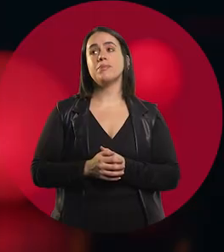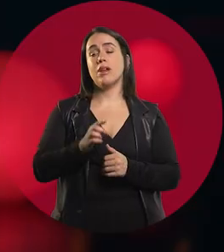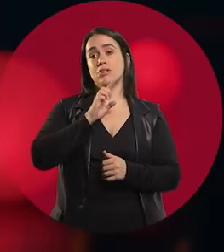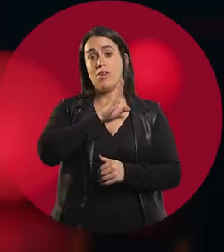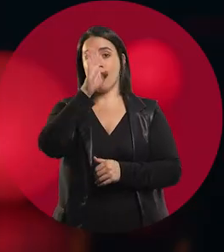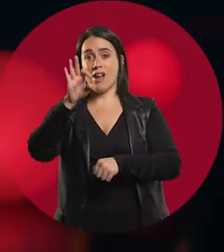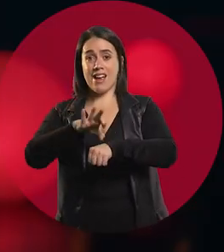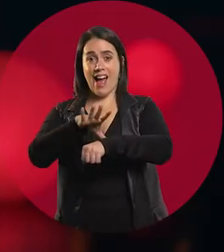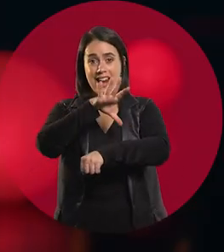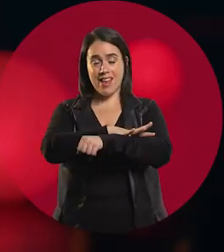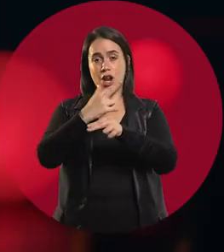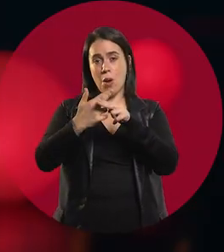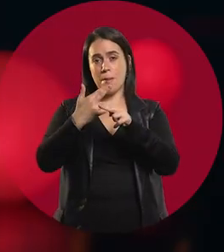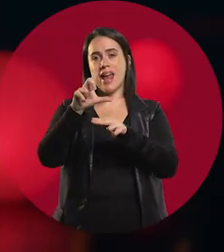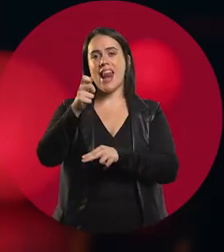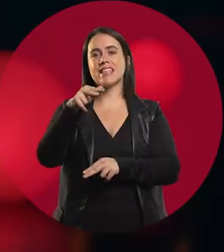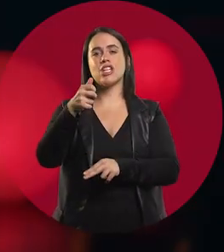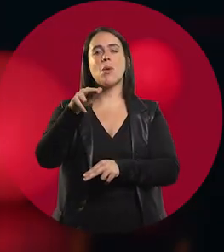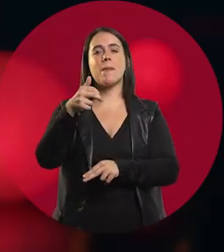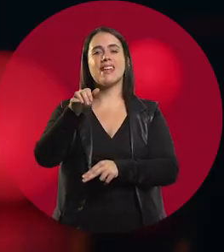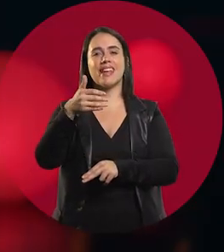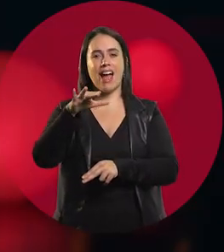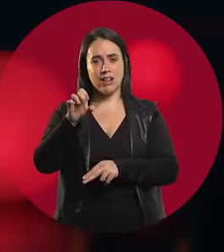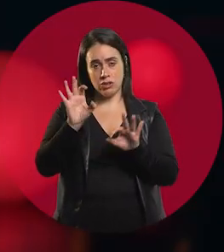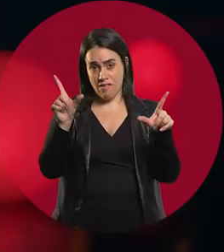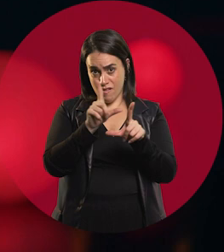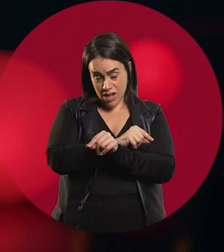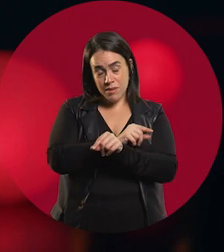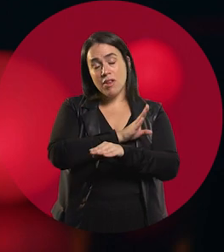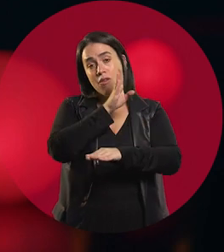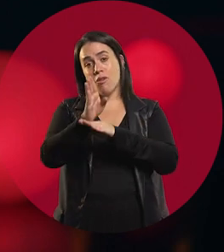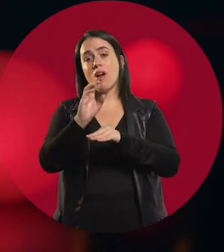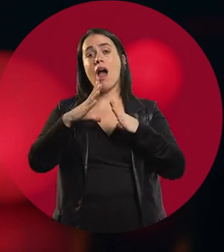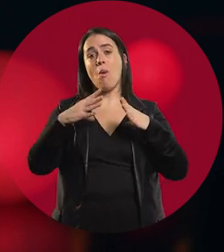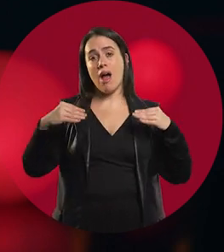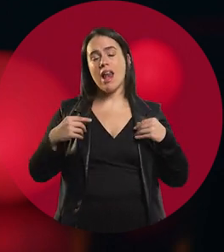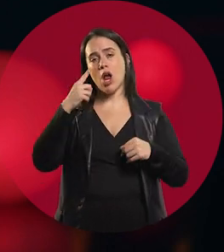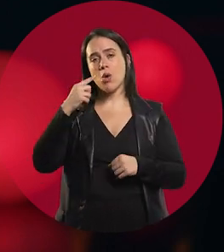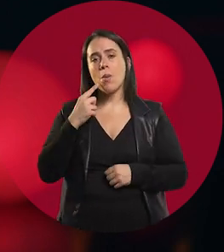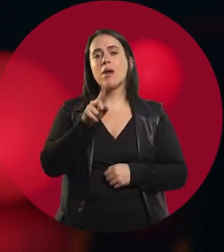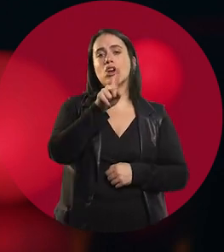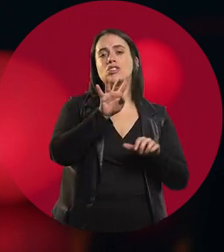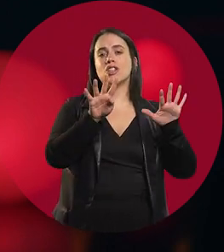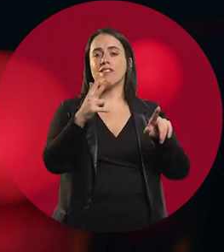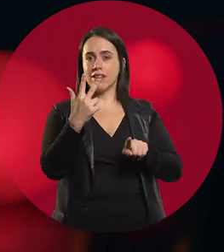I went to kindergarten at the Latinoamericano, and then I entered elementary school. I went to School 193,